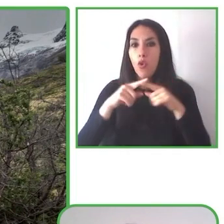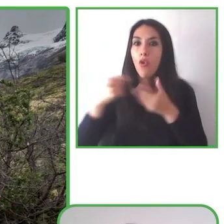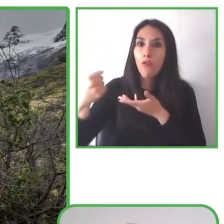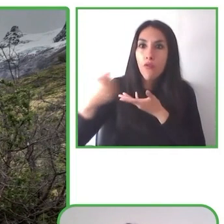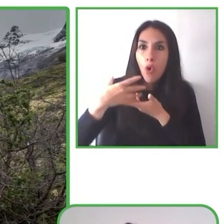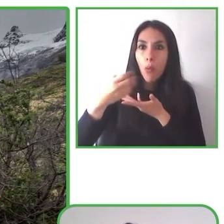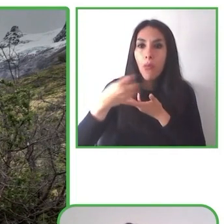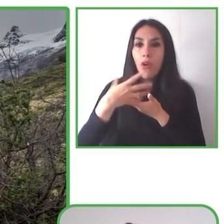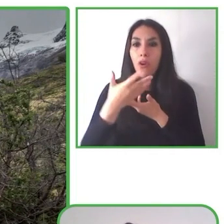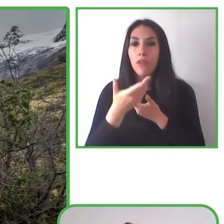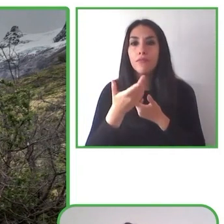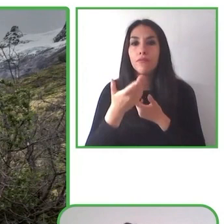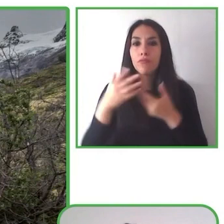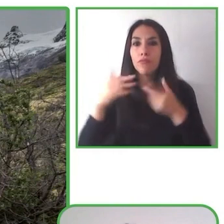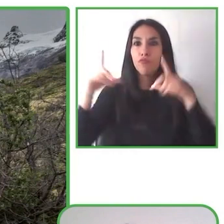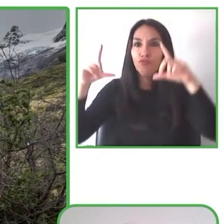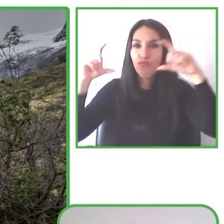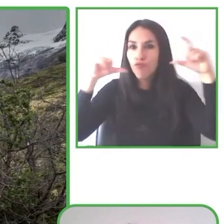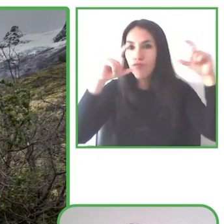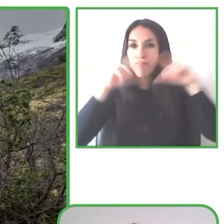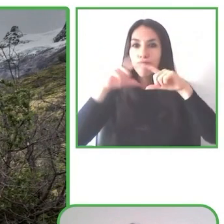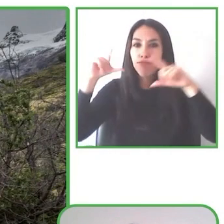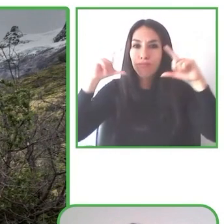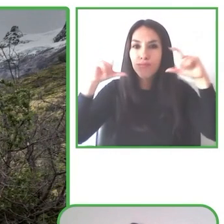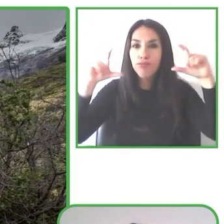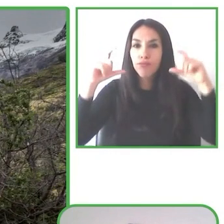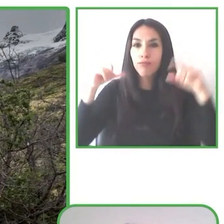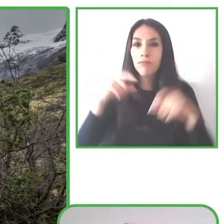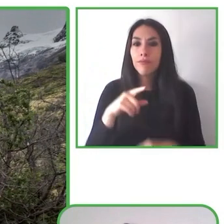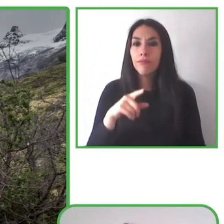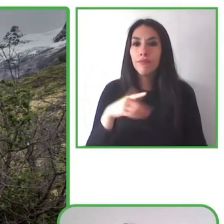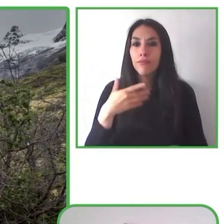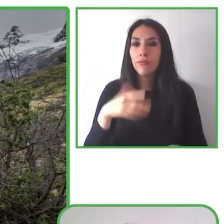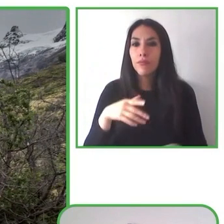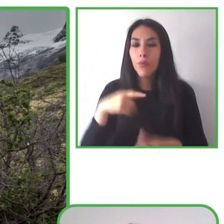photographers, and they created this documentary and the story became viral.